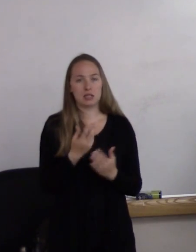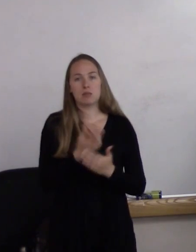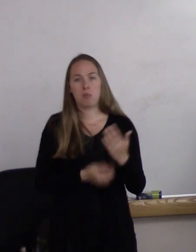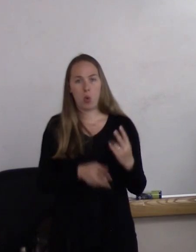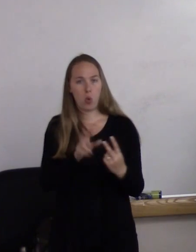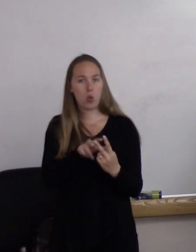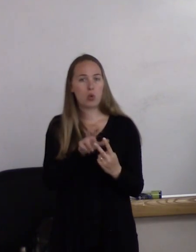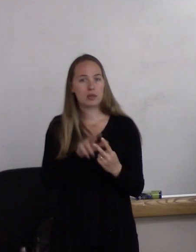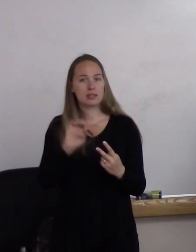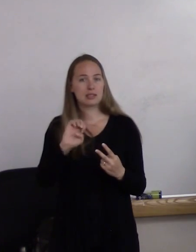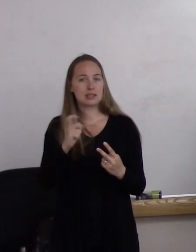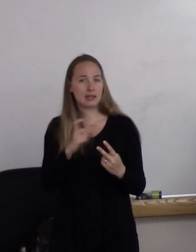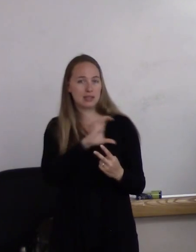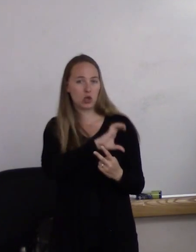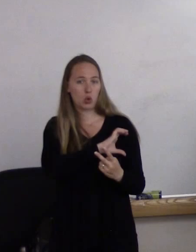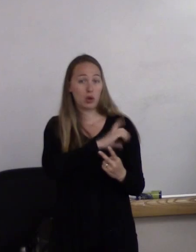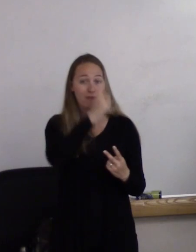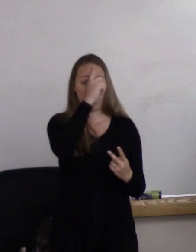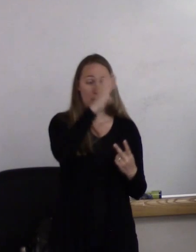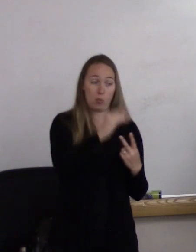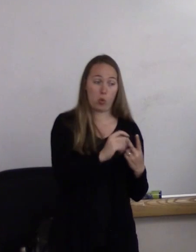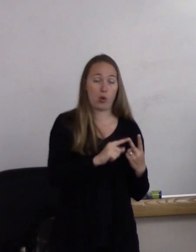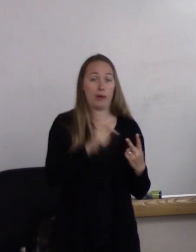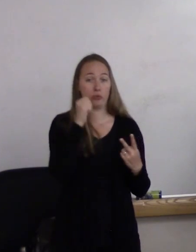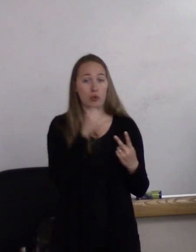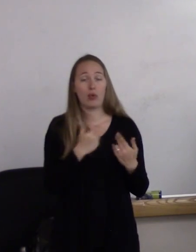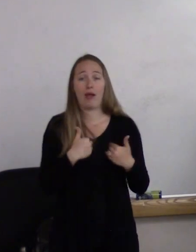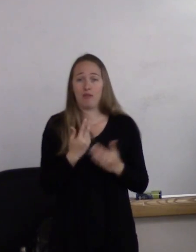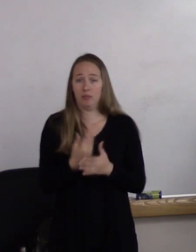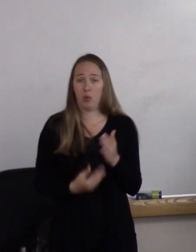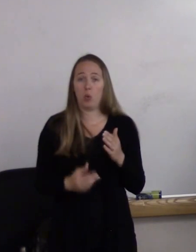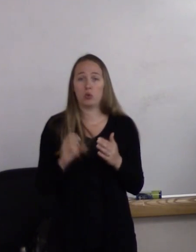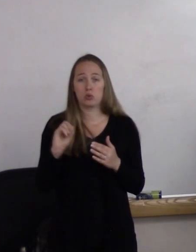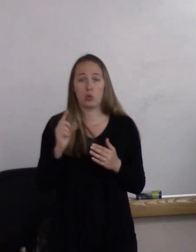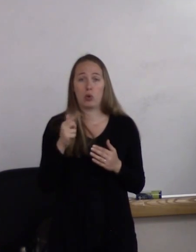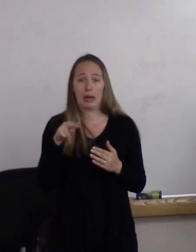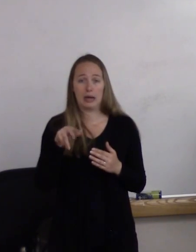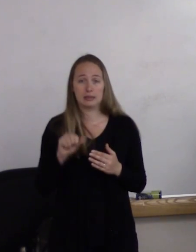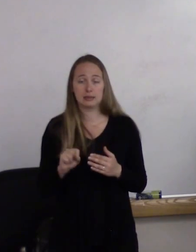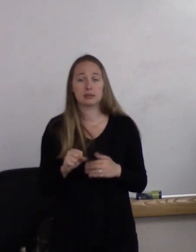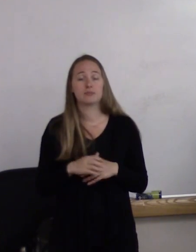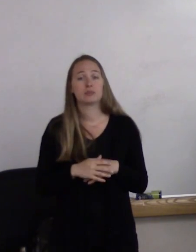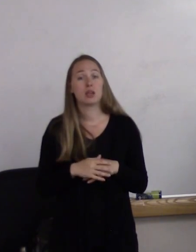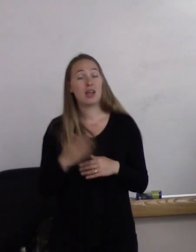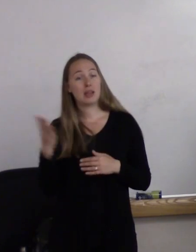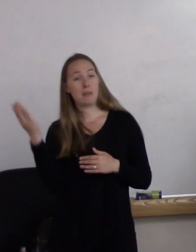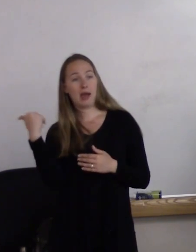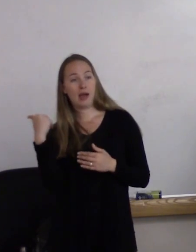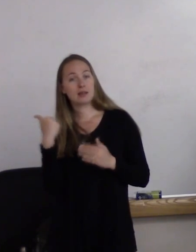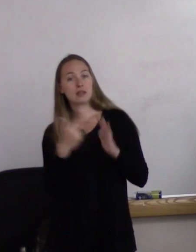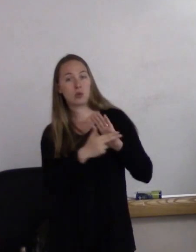sex characteristics of a baby boy and a baby girl. In the past, these children were known as hermaphrodites.